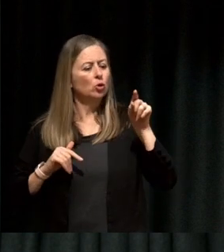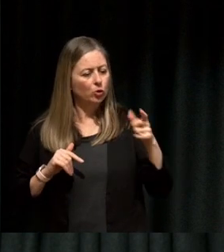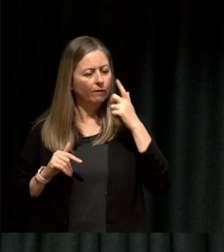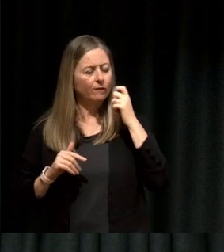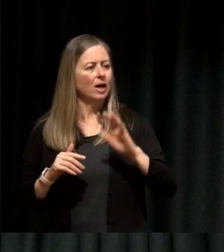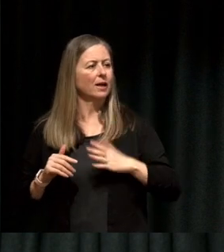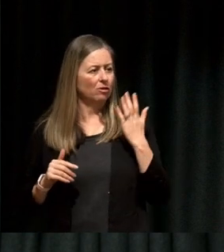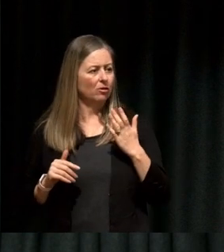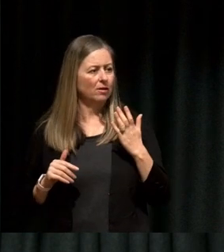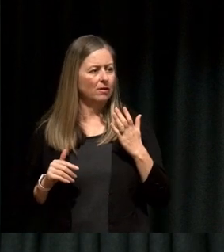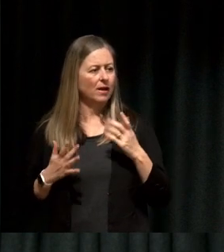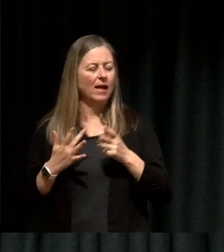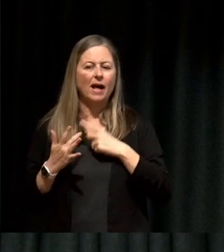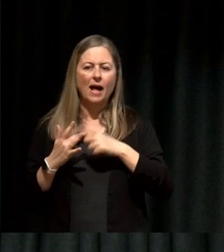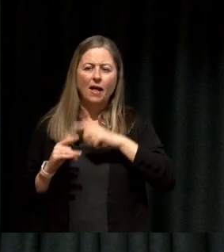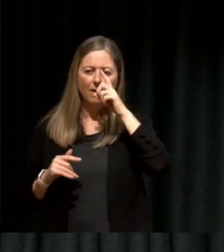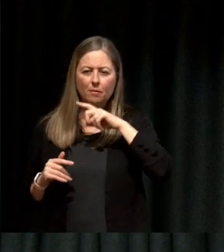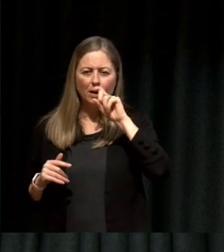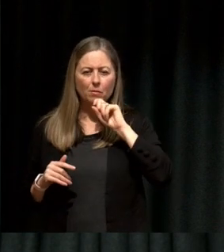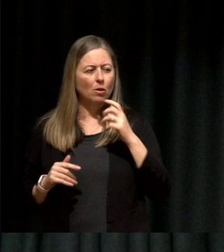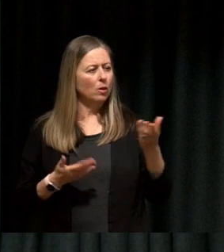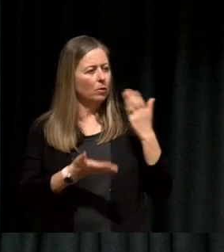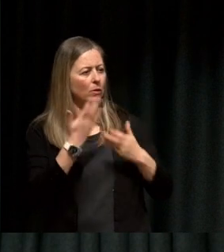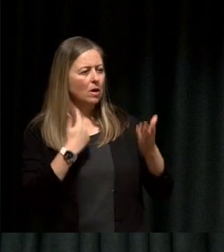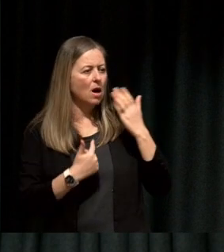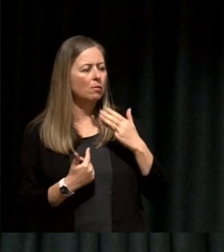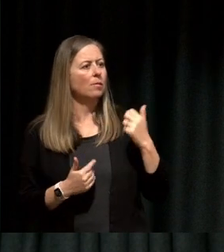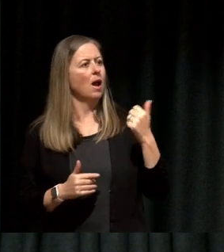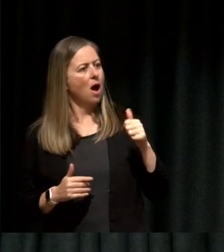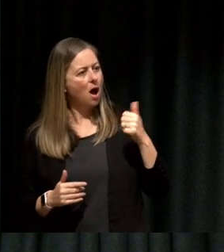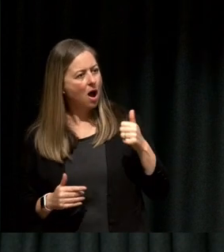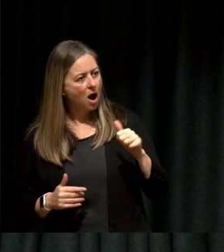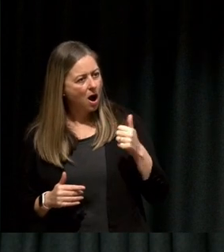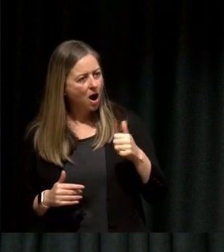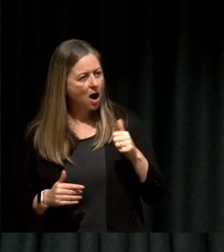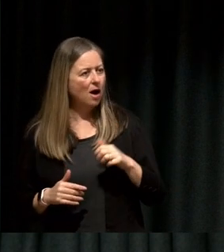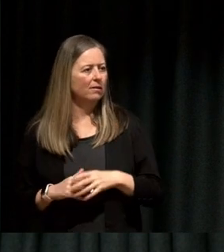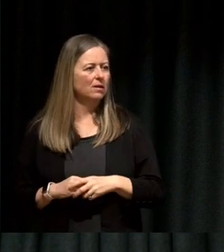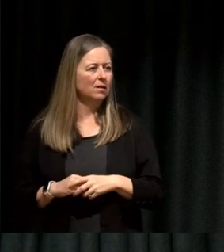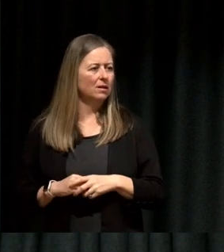and other people will pick up on the energy of that discussion, as opposed to trying to artificially say some big thing that happened to try and make it interesting.